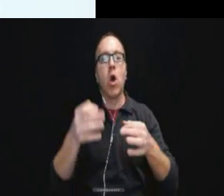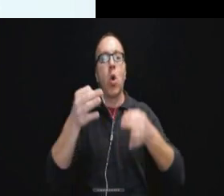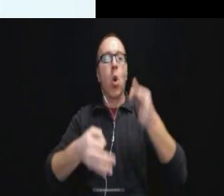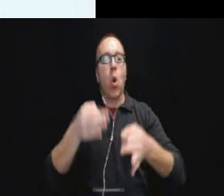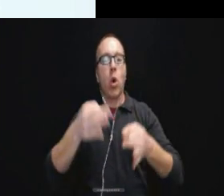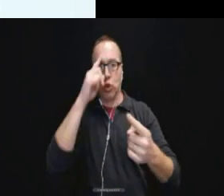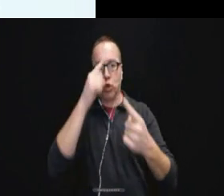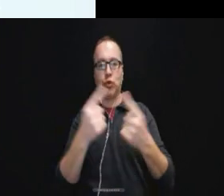about.